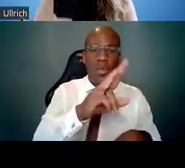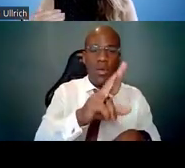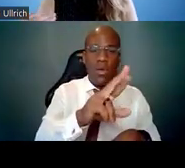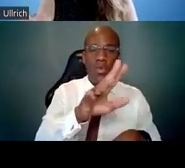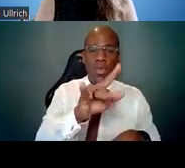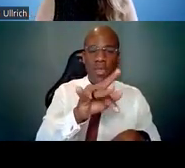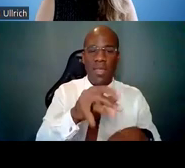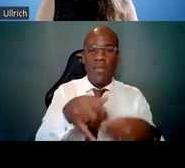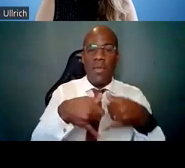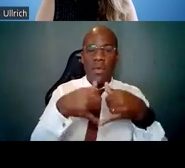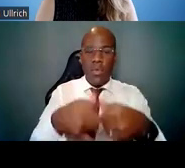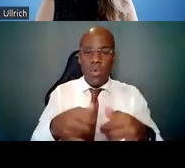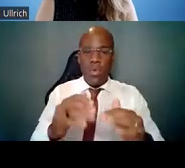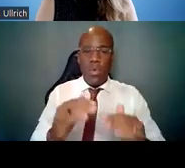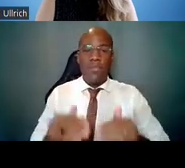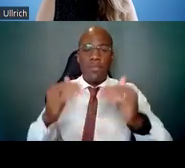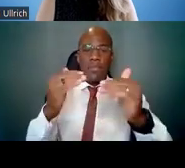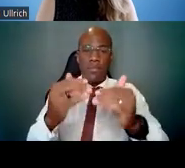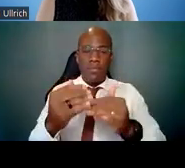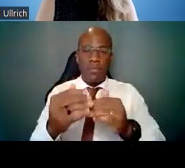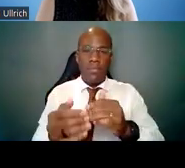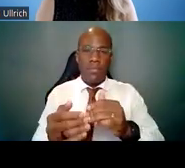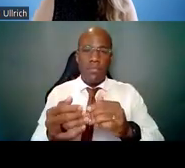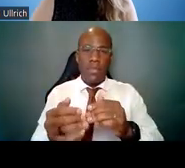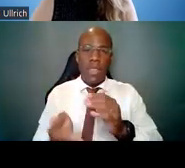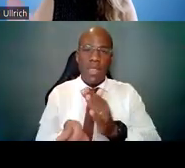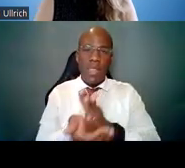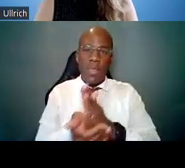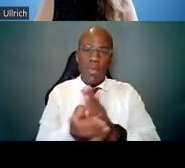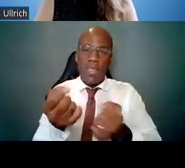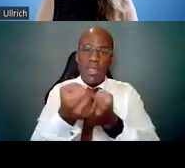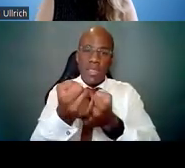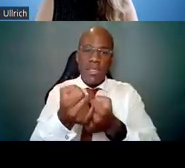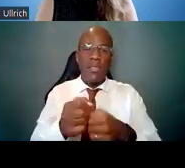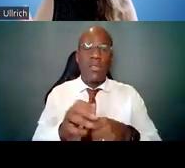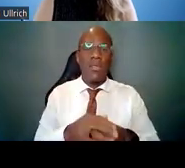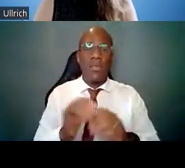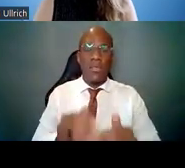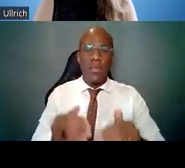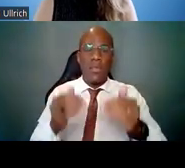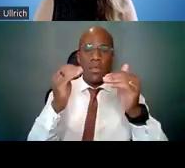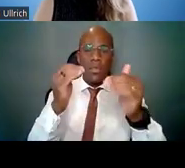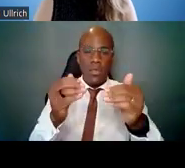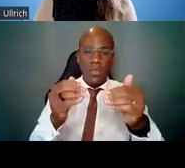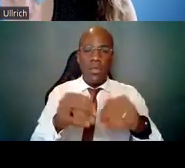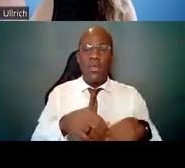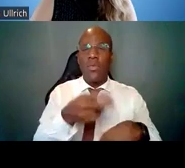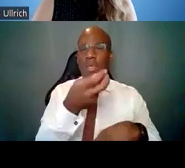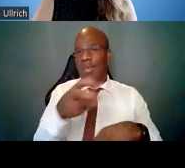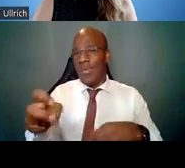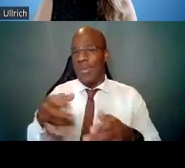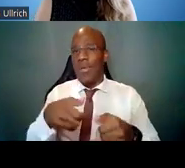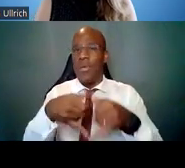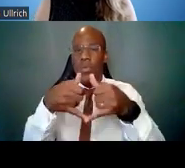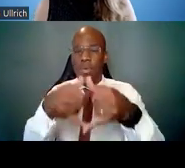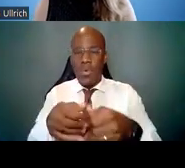We have some individual awards for graduate students, transitional awards, postdoc, all the way to junior faculty.